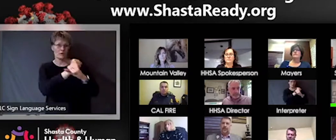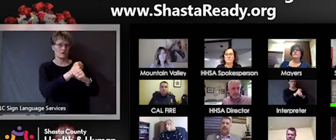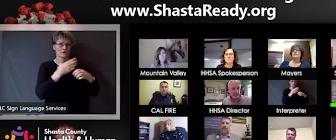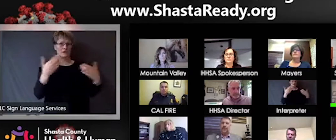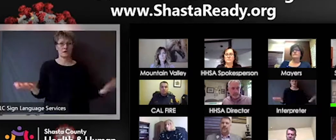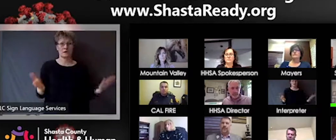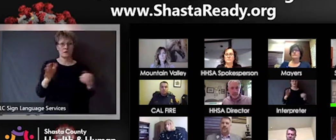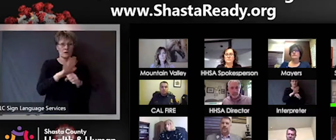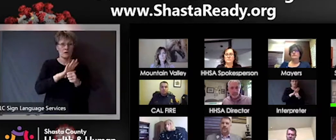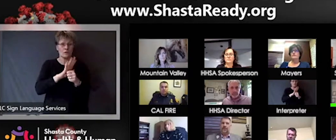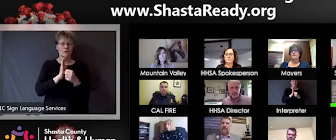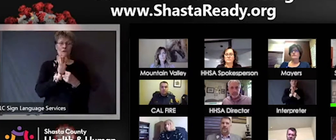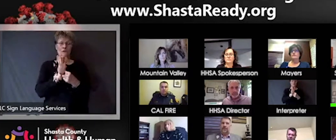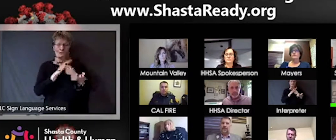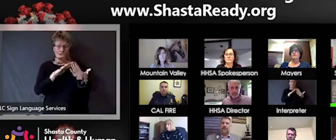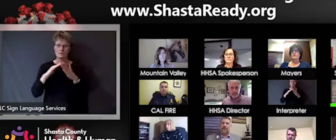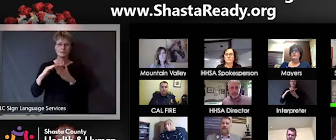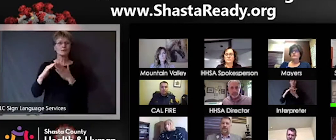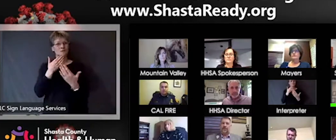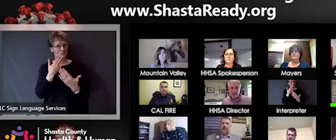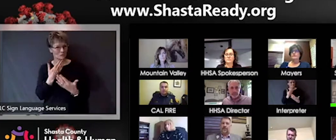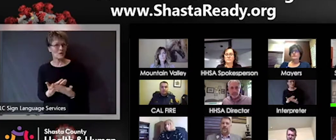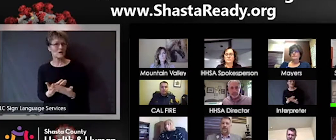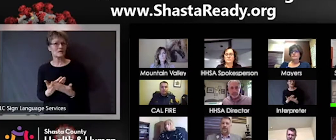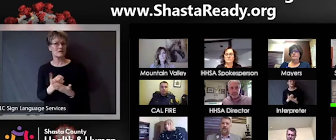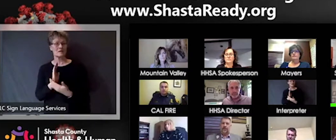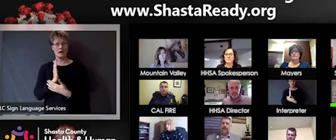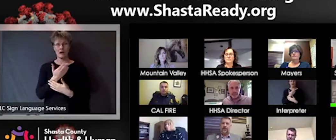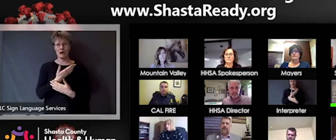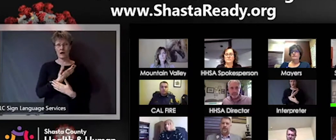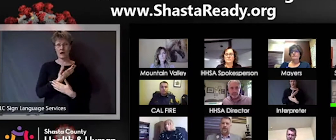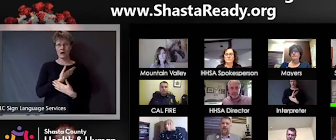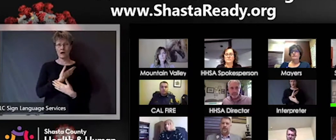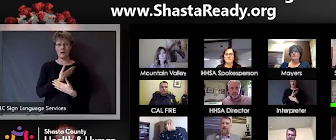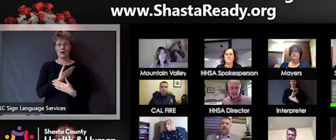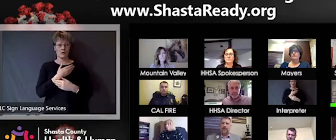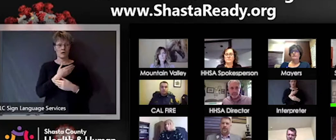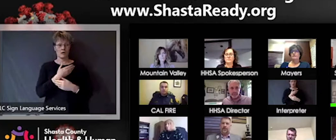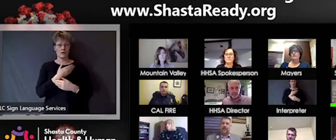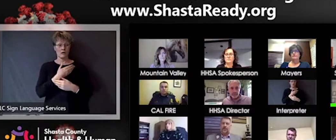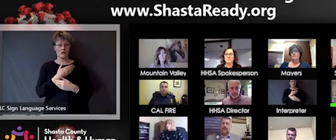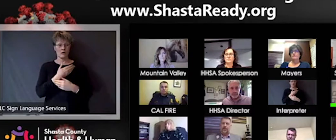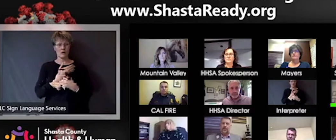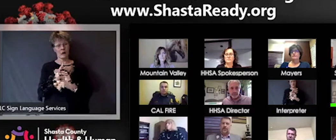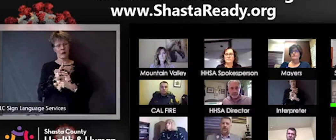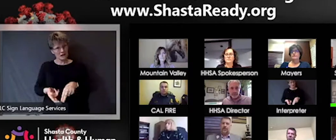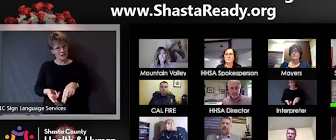seeing you know our cases are increasing, but I really I do feel that we are